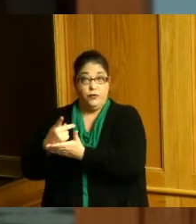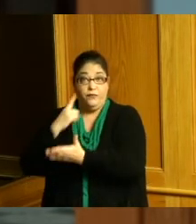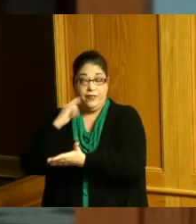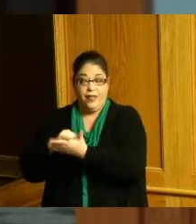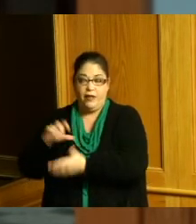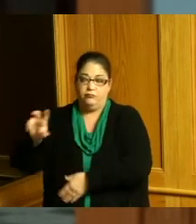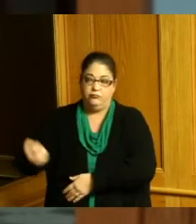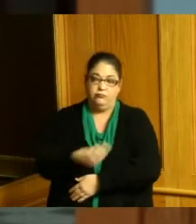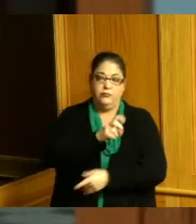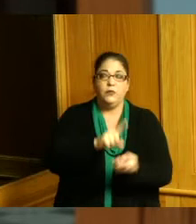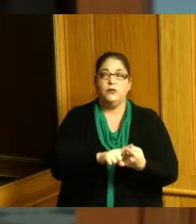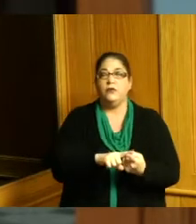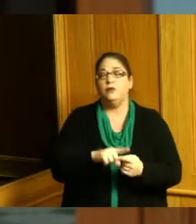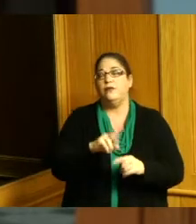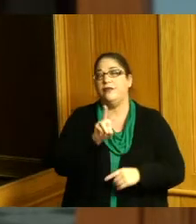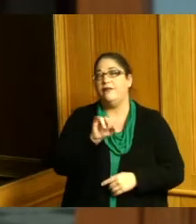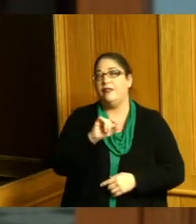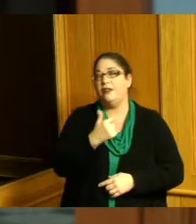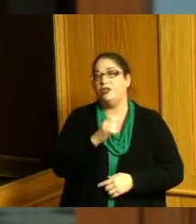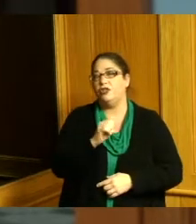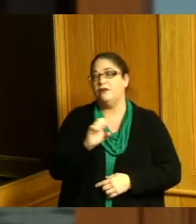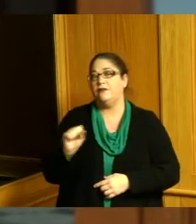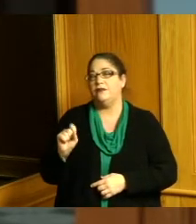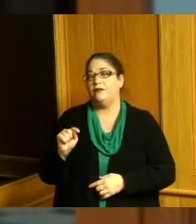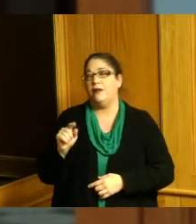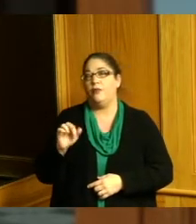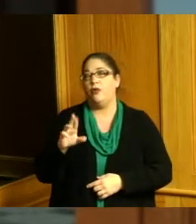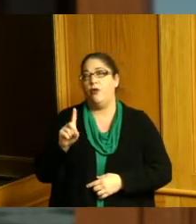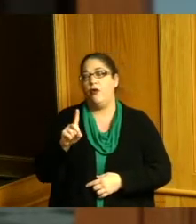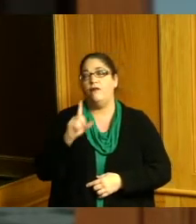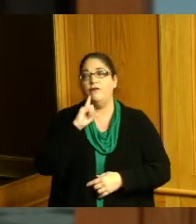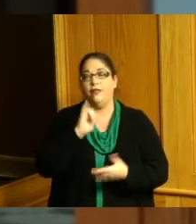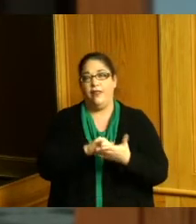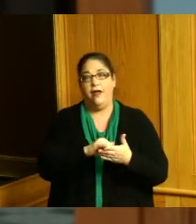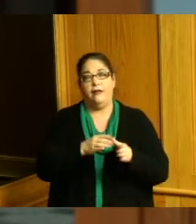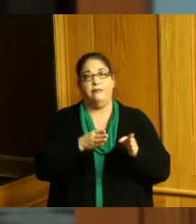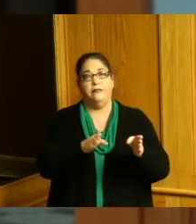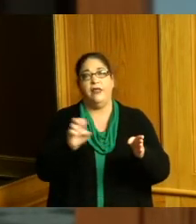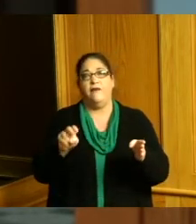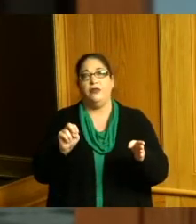of St. Bernard for their improvements on Spring Grove Avenue thank you any questions or comments